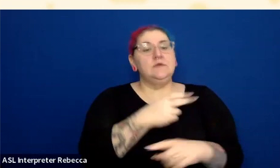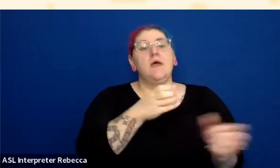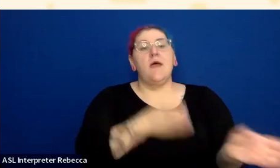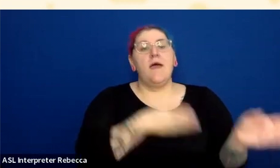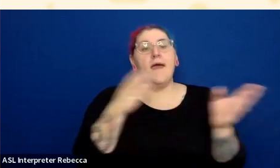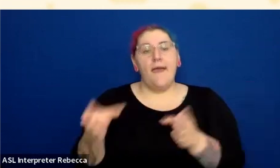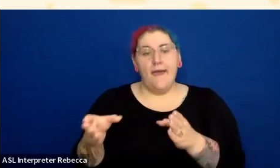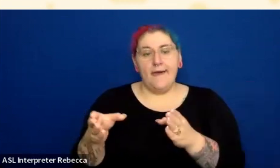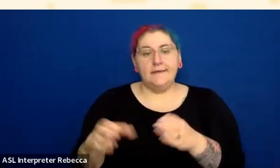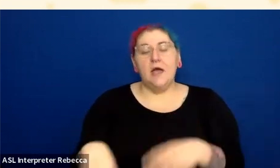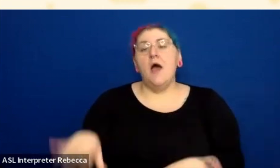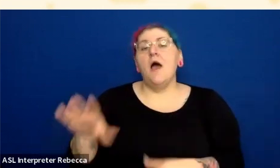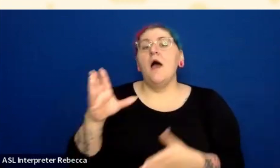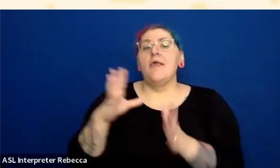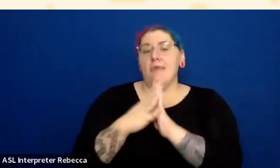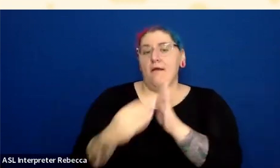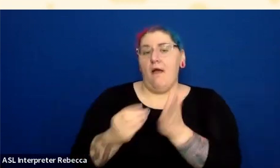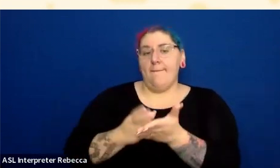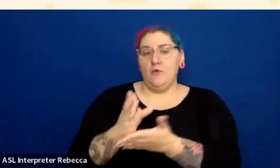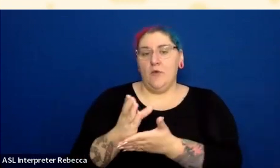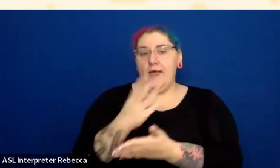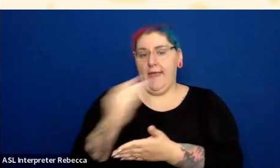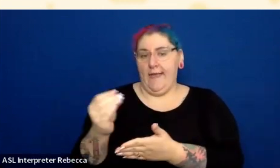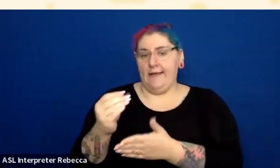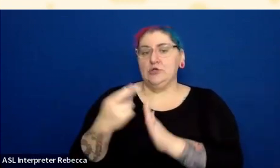Now, if I want to test this, I can use a link-contrast checker.